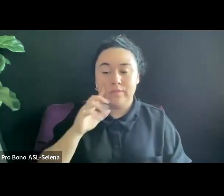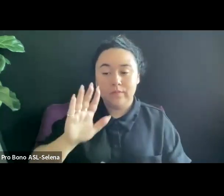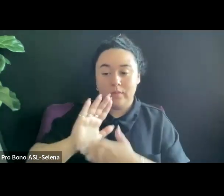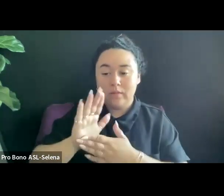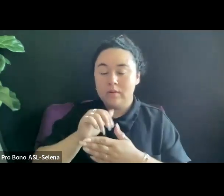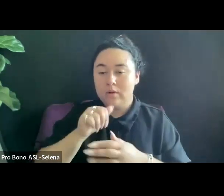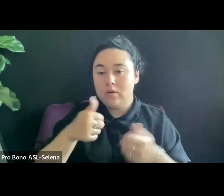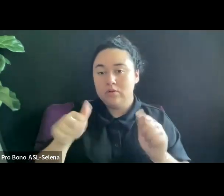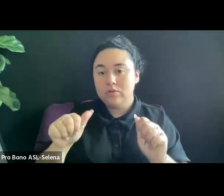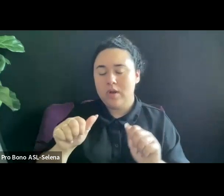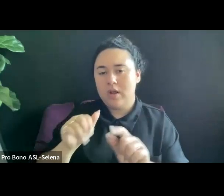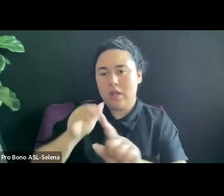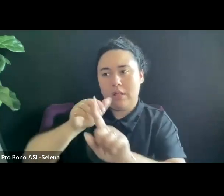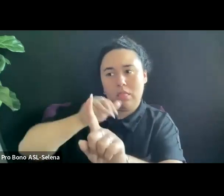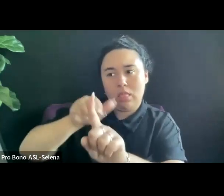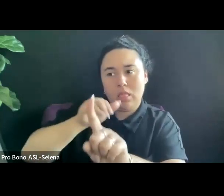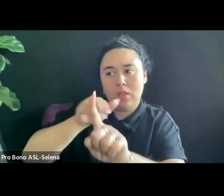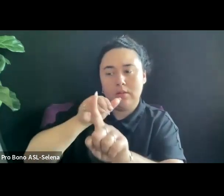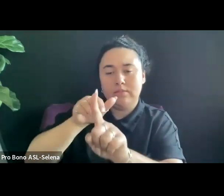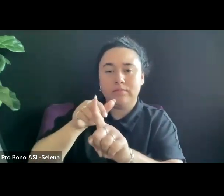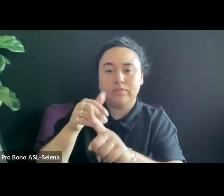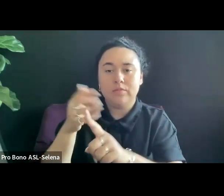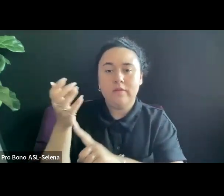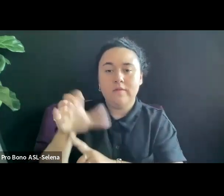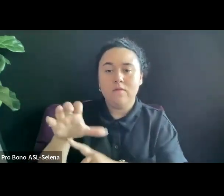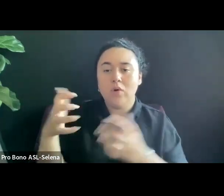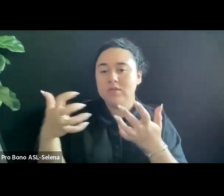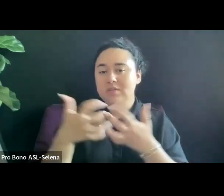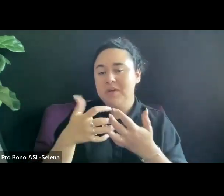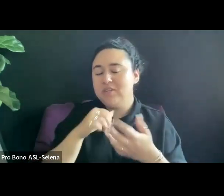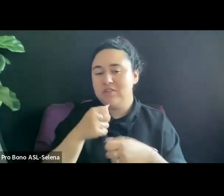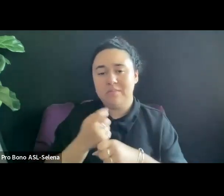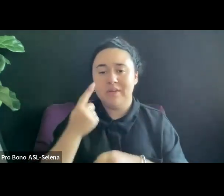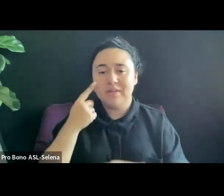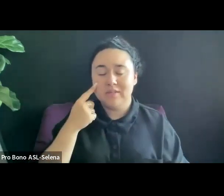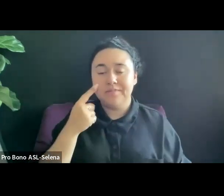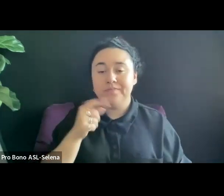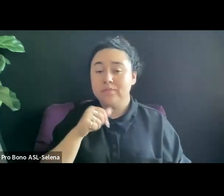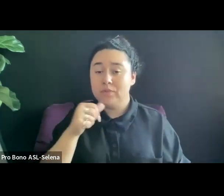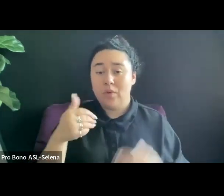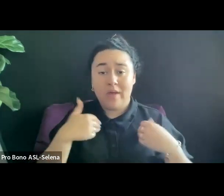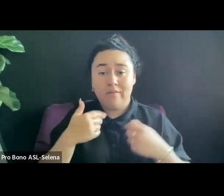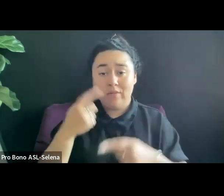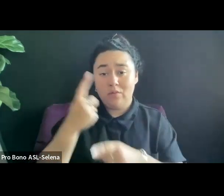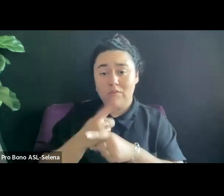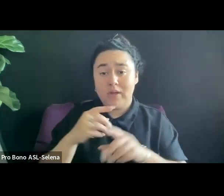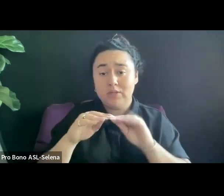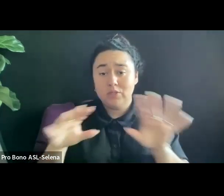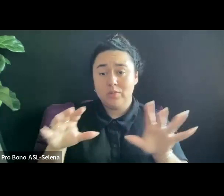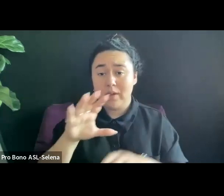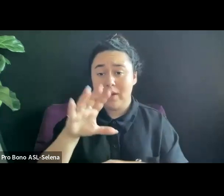NOT HAVING THE RIGHT DIYSTRIBUTION COMPANY THAT IF IT'S YOUR FILM IS WHY HYBRID HAPPENS.